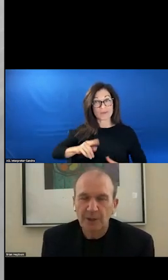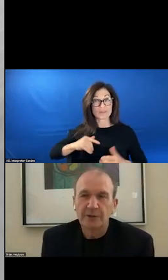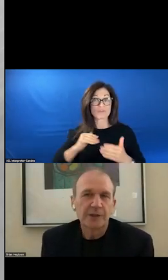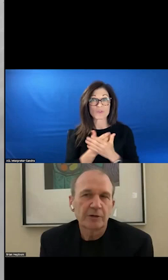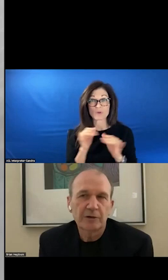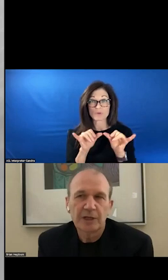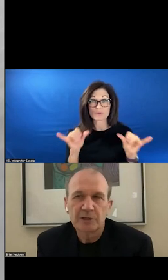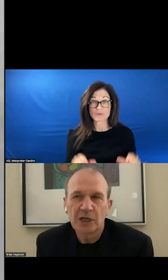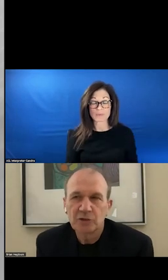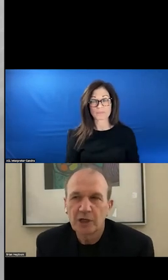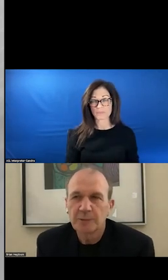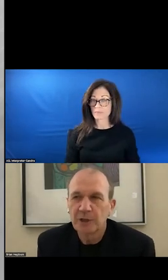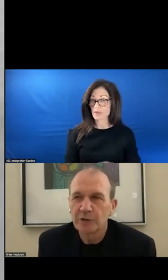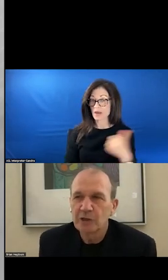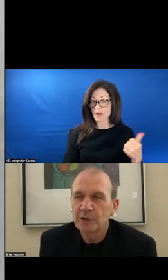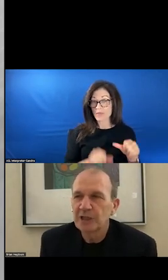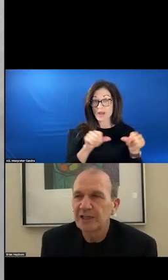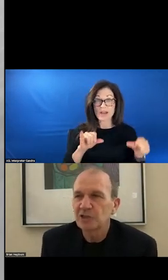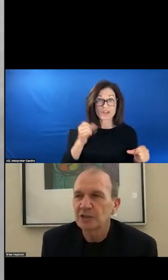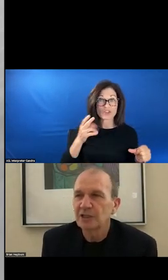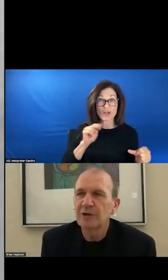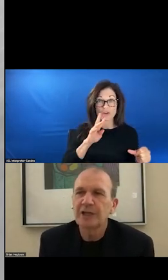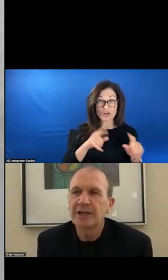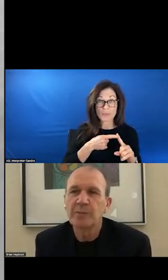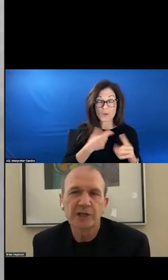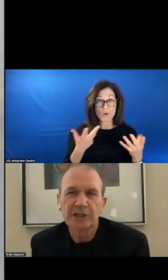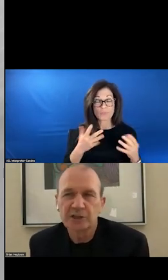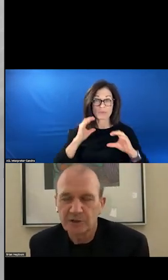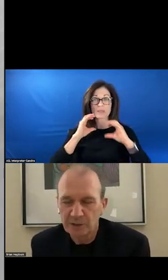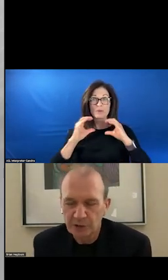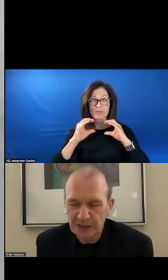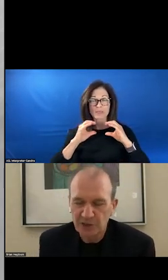THE OTHER AREA IS COMMUNICATION. I WOULD ADD MARKETING TO THE COMMUNICATION.